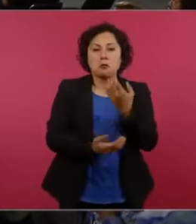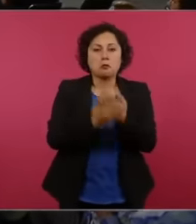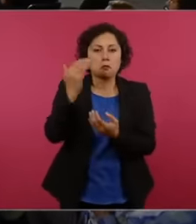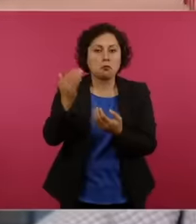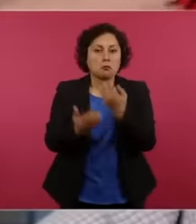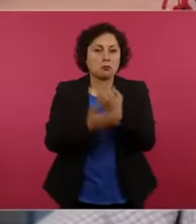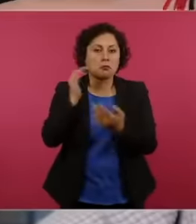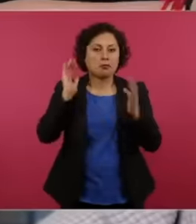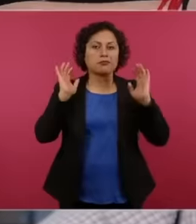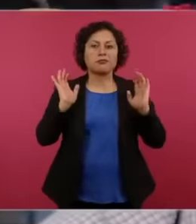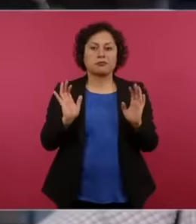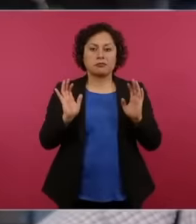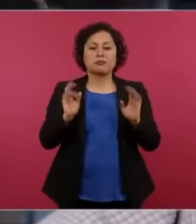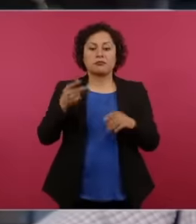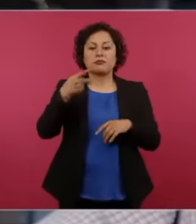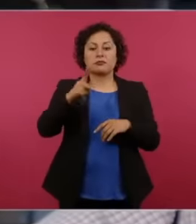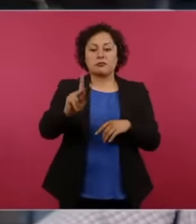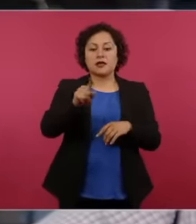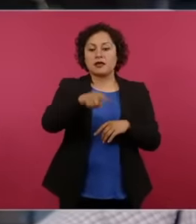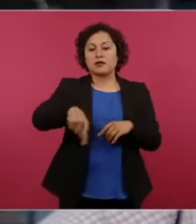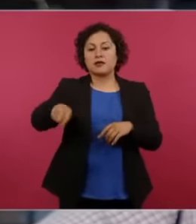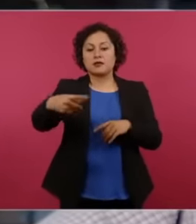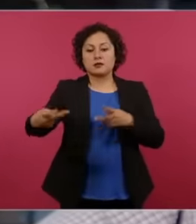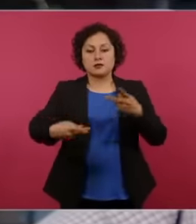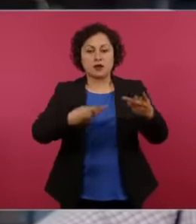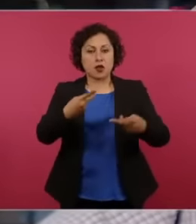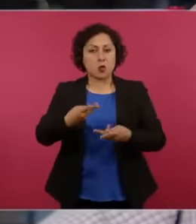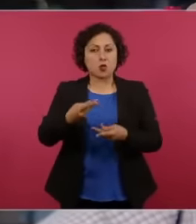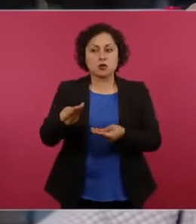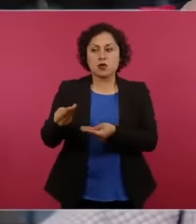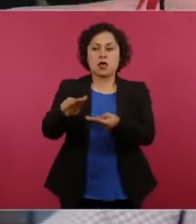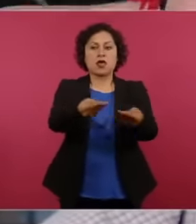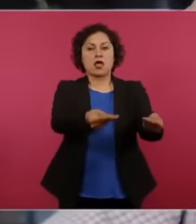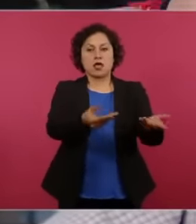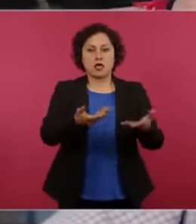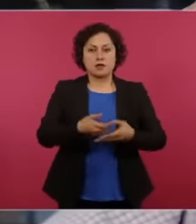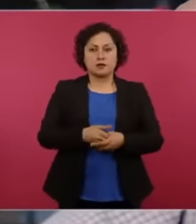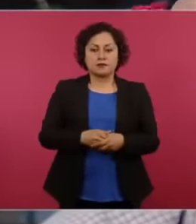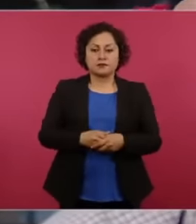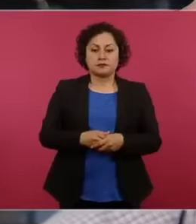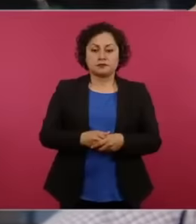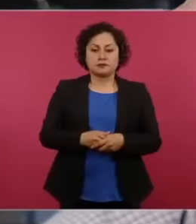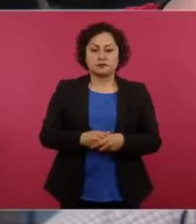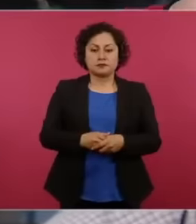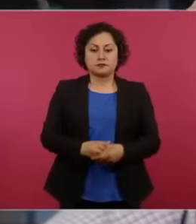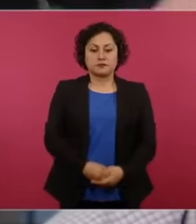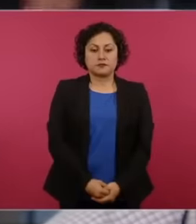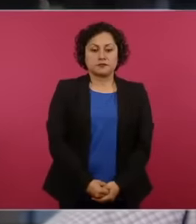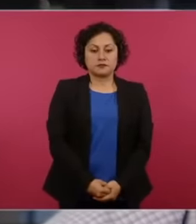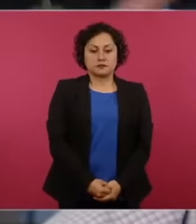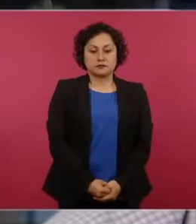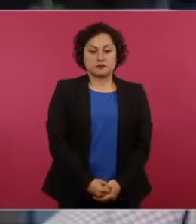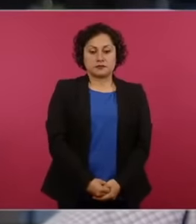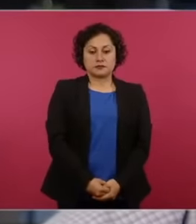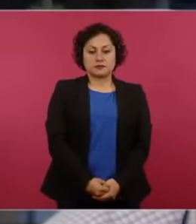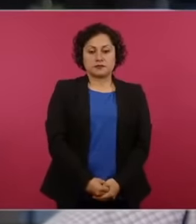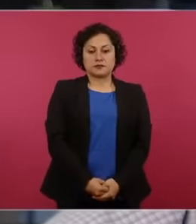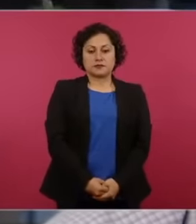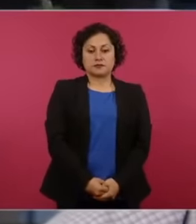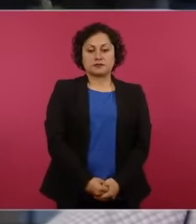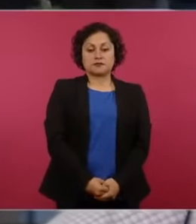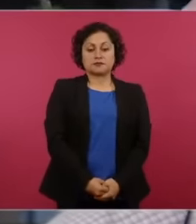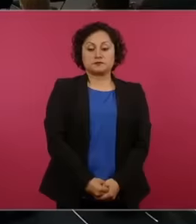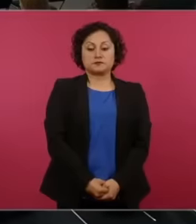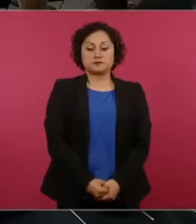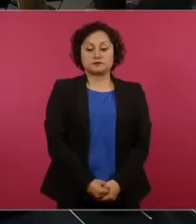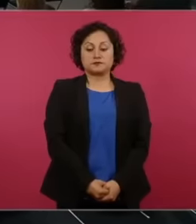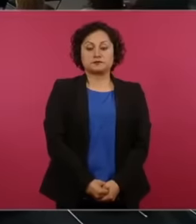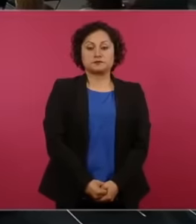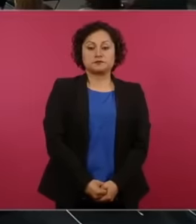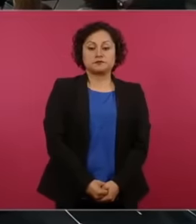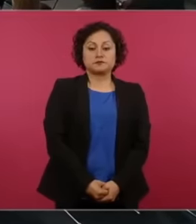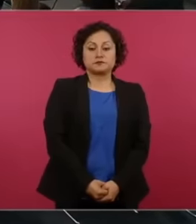questions to us journalists who are doing, like, don't know, don't record it,